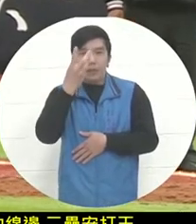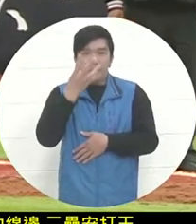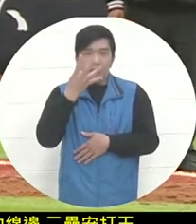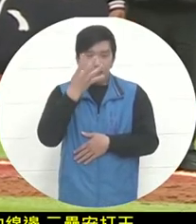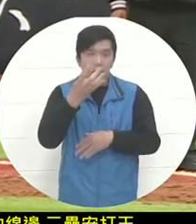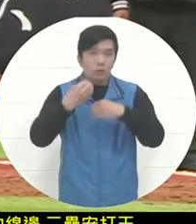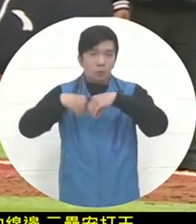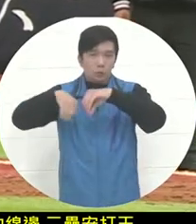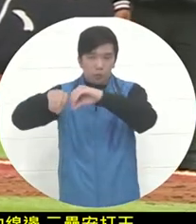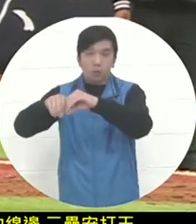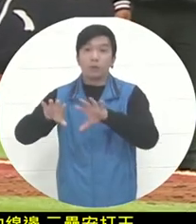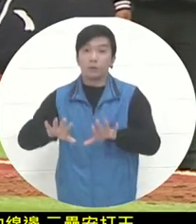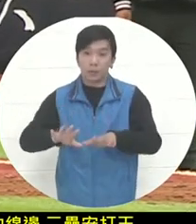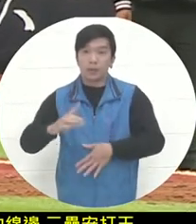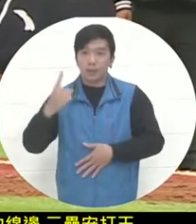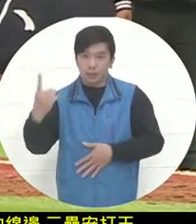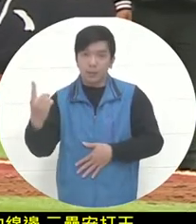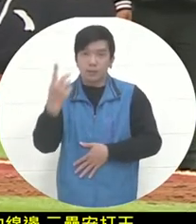situation on the field of a friend with one out and one three.